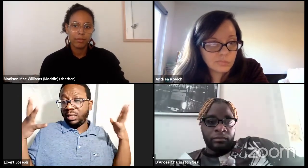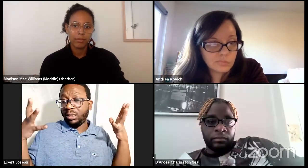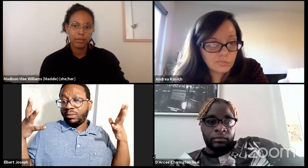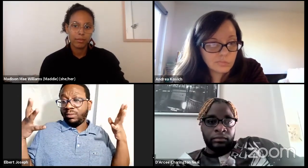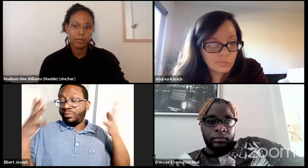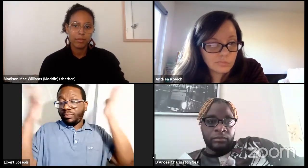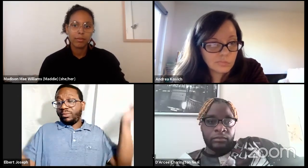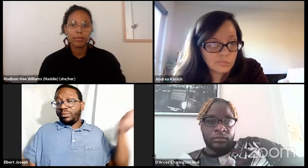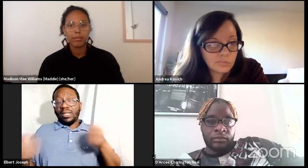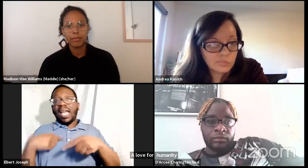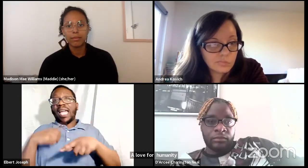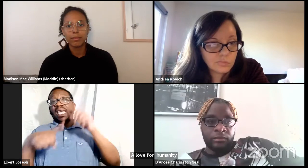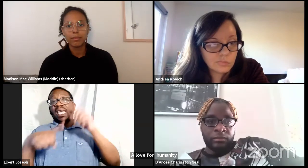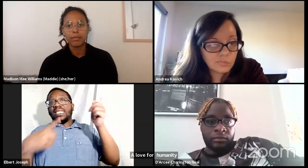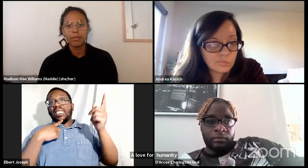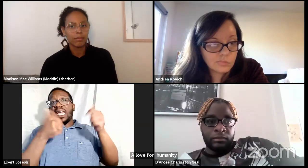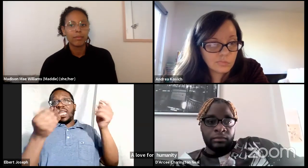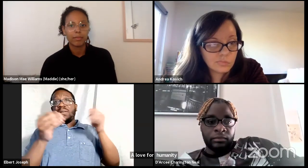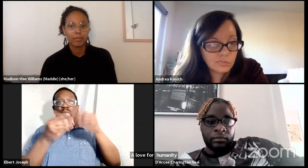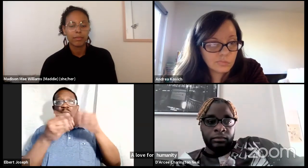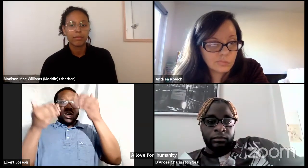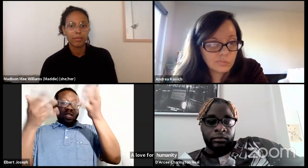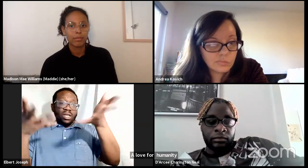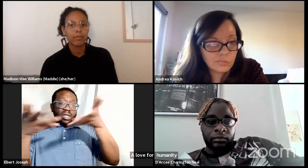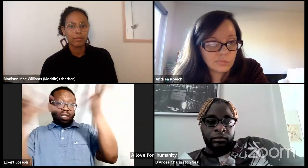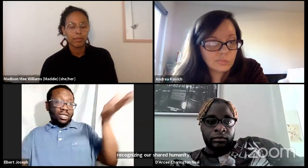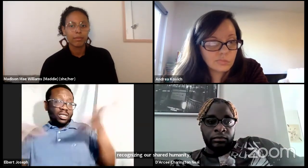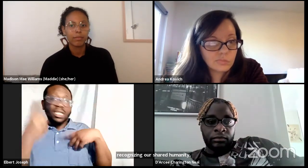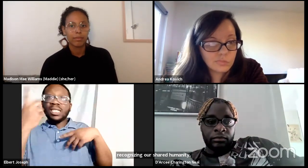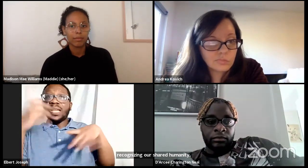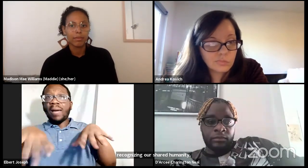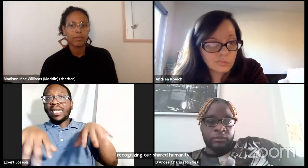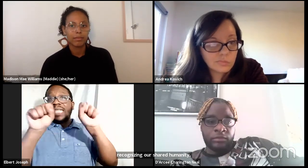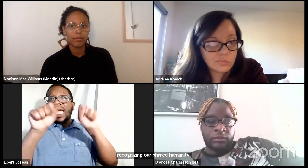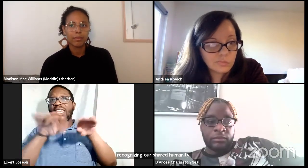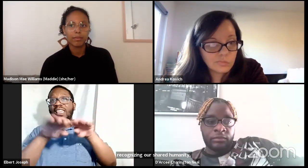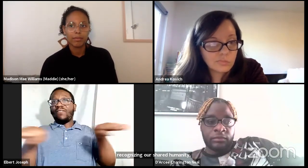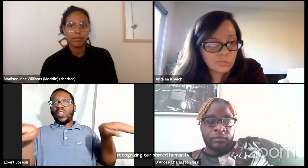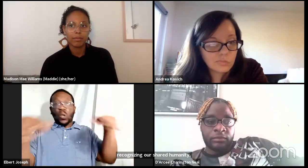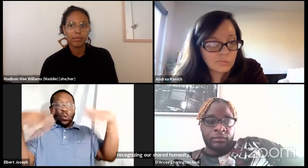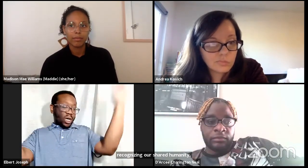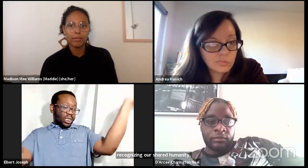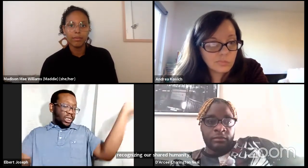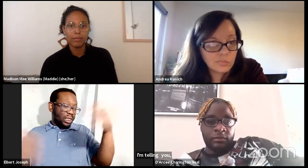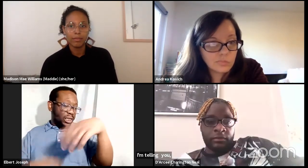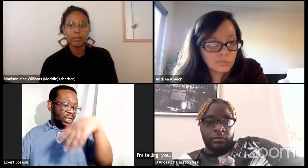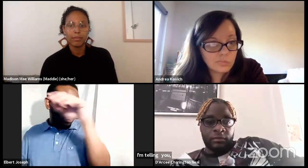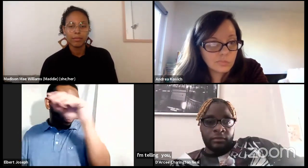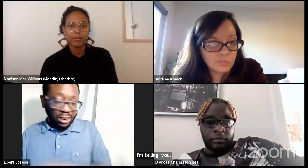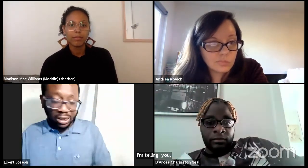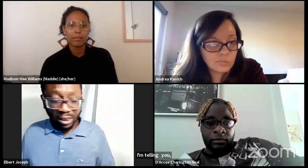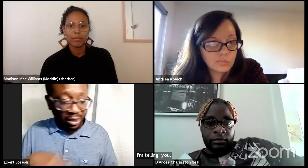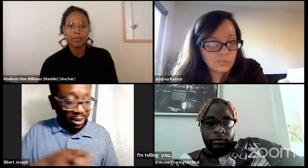I'm telling you thinking about all of it. It just fills me up I just get so emotional. Somebody else take the floor